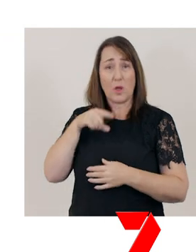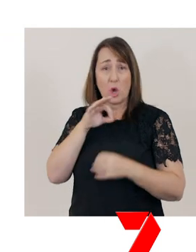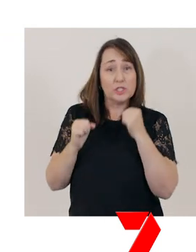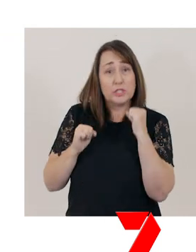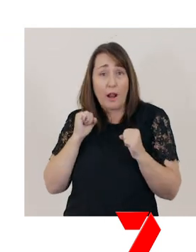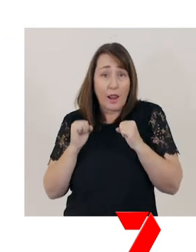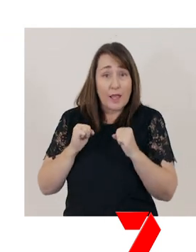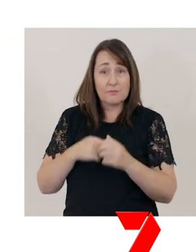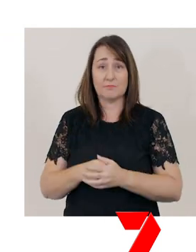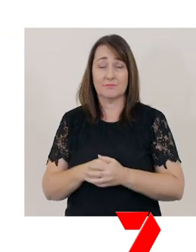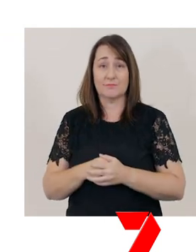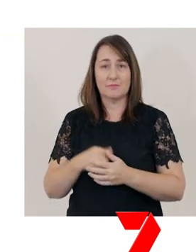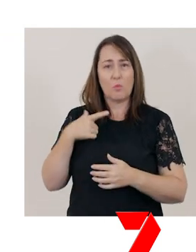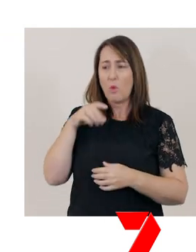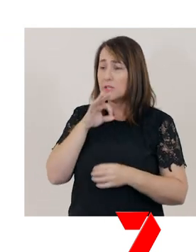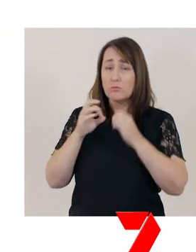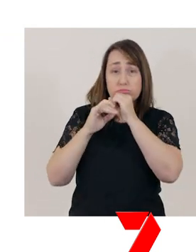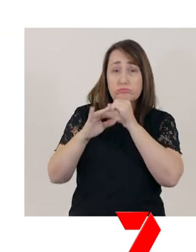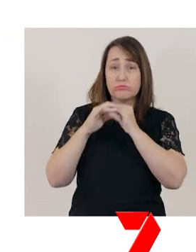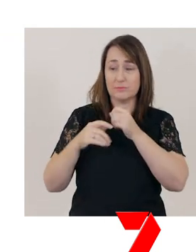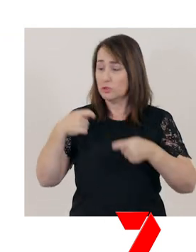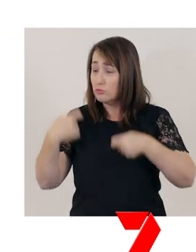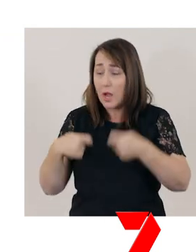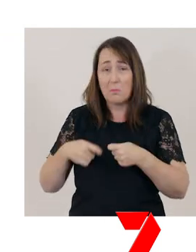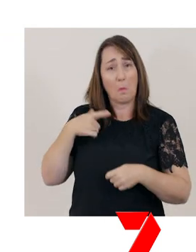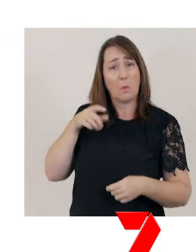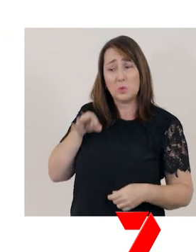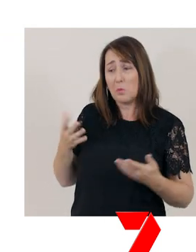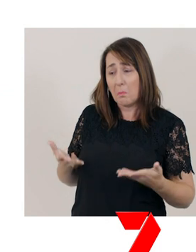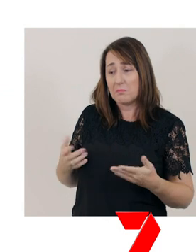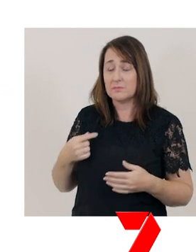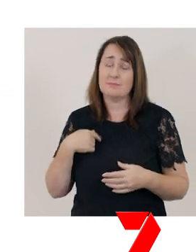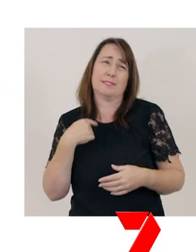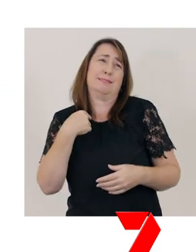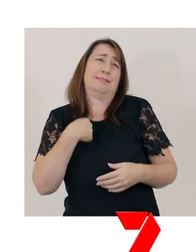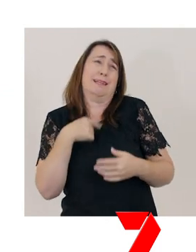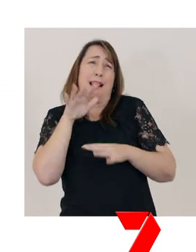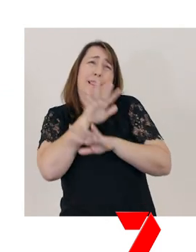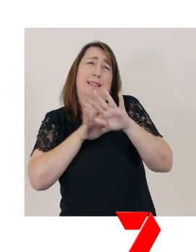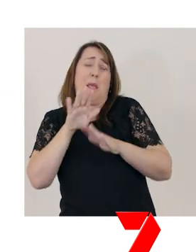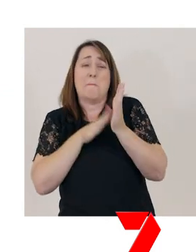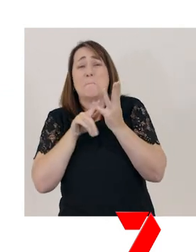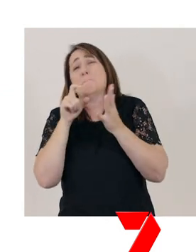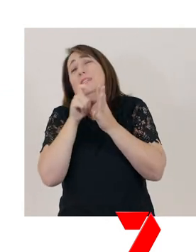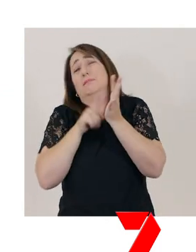"Why didn’t you play the trumpet or the drums?" “I got in a muddle,” muttered Jim.